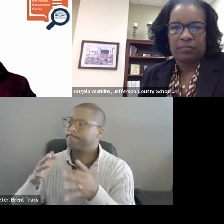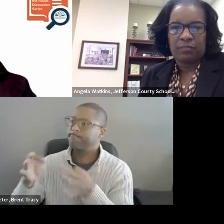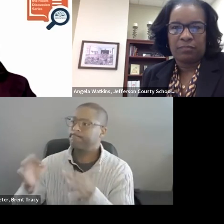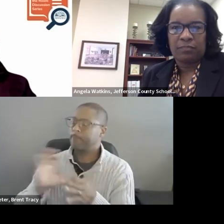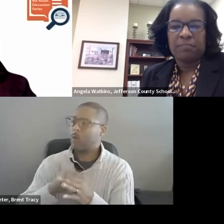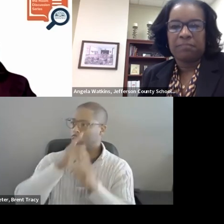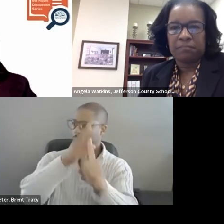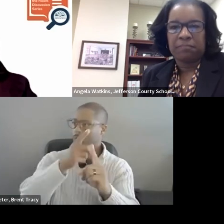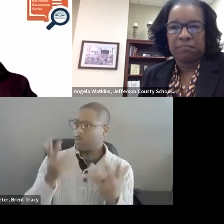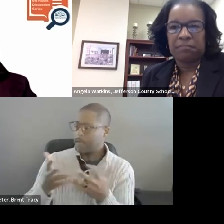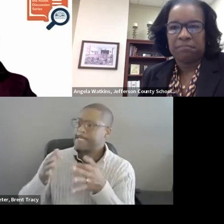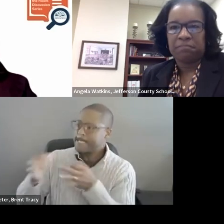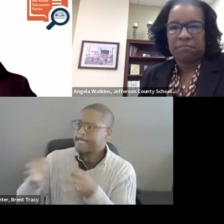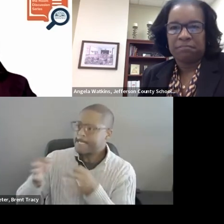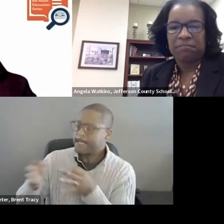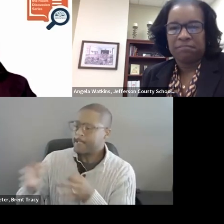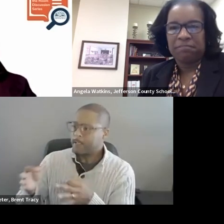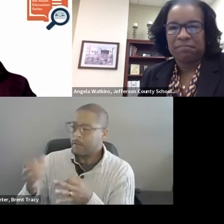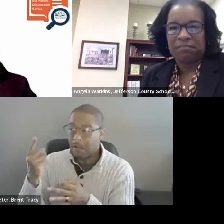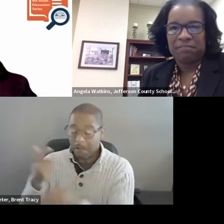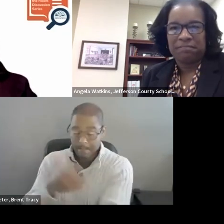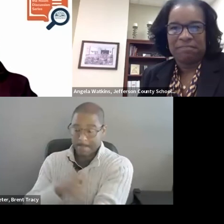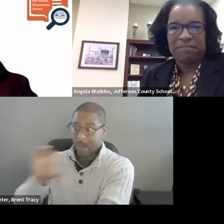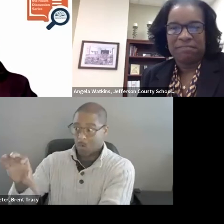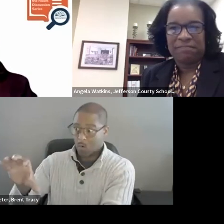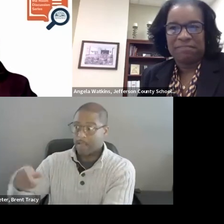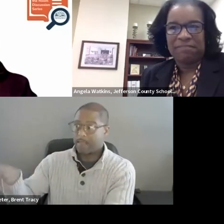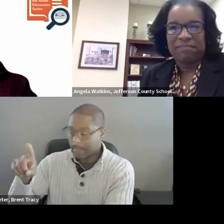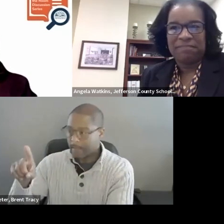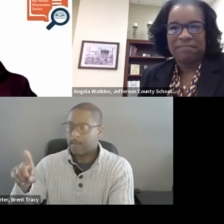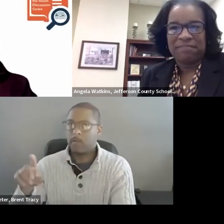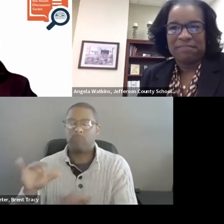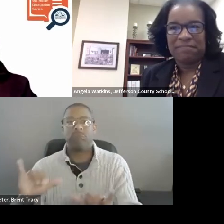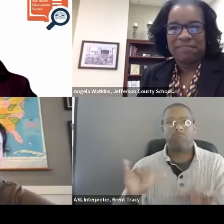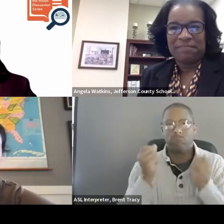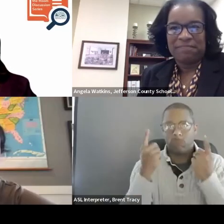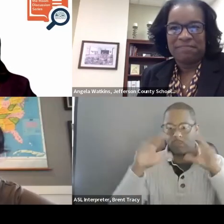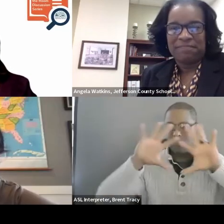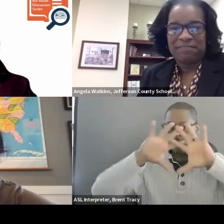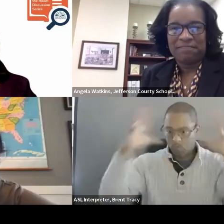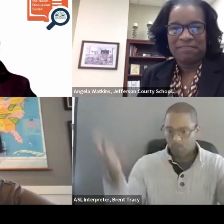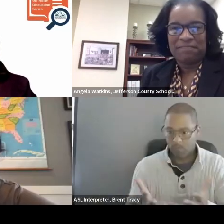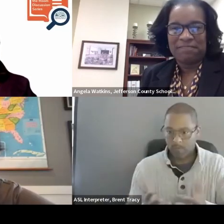I love that. SARAH SAYKO, Ed. D: Jessica, let's see if we can get one more question out.